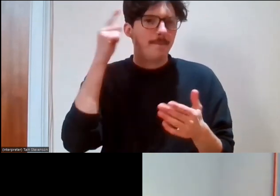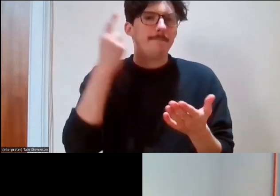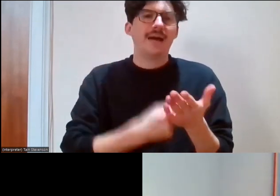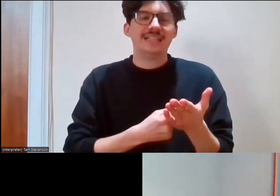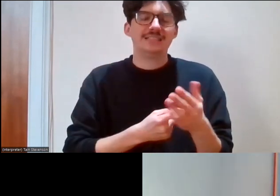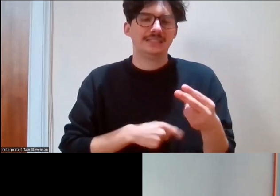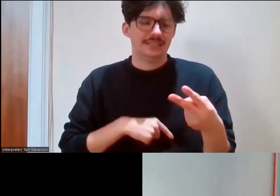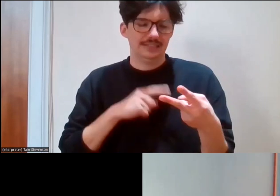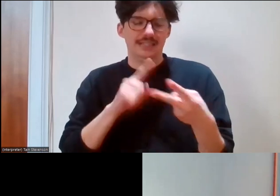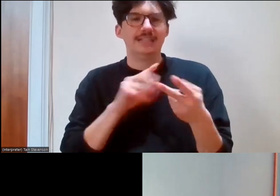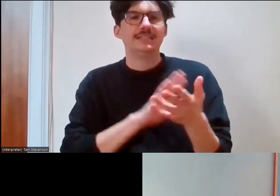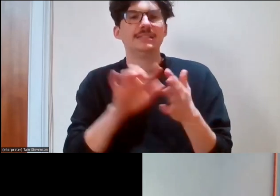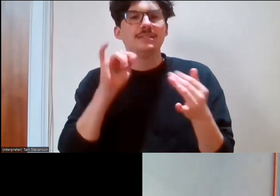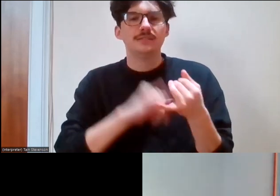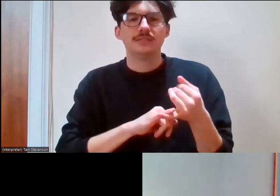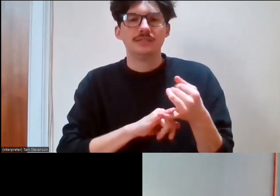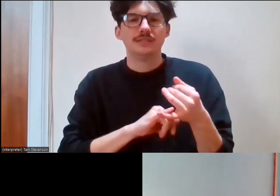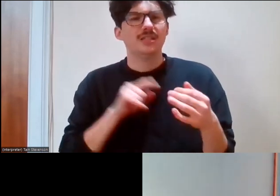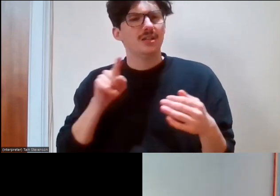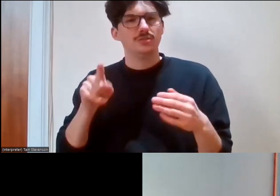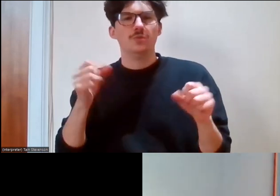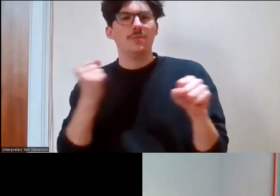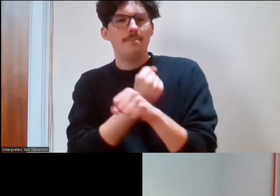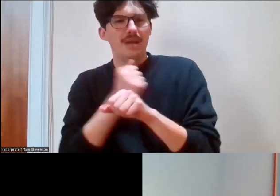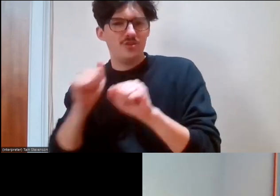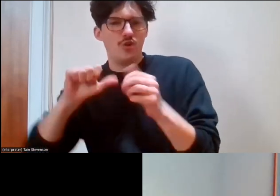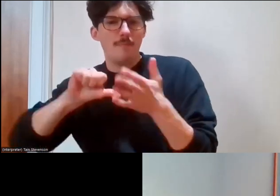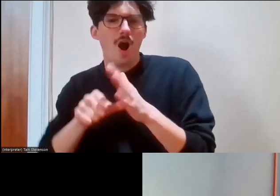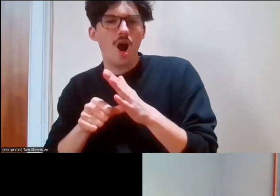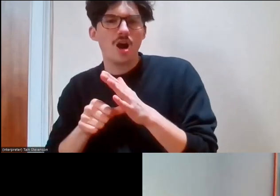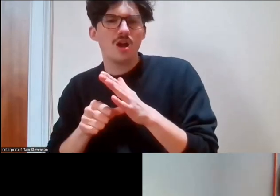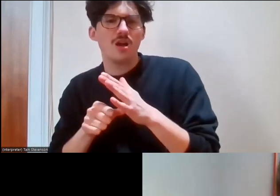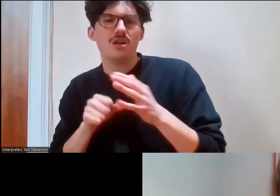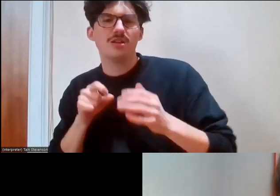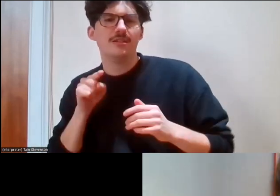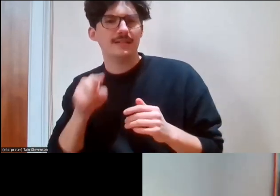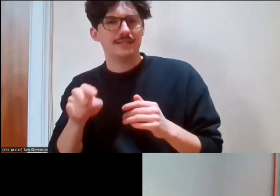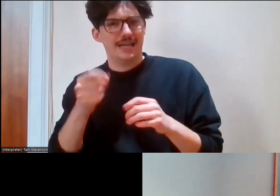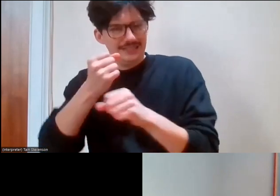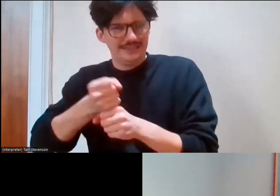those of you less familiar with Make Your Mark, the campaign aims to increase the number and the